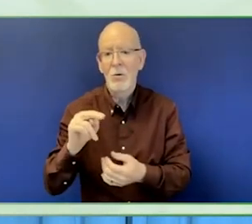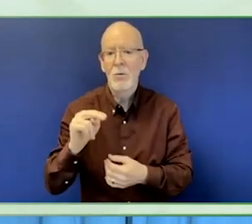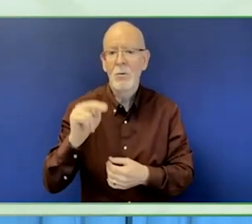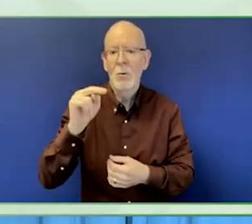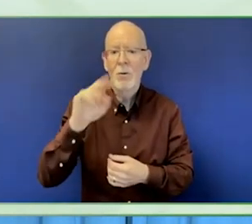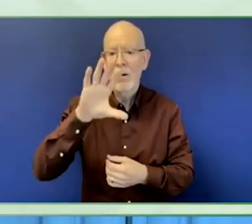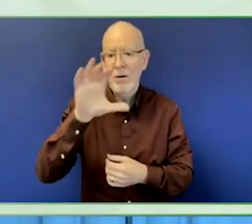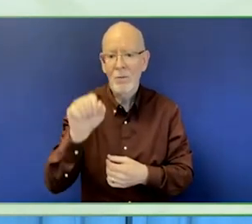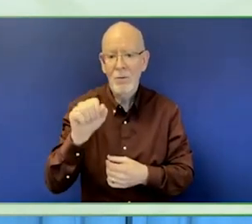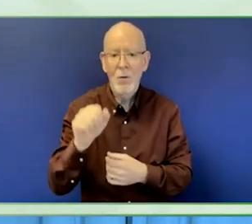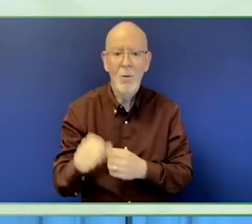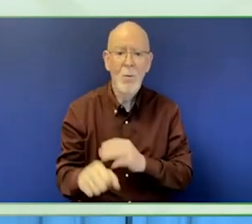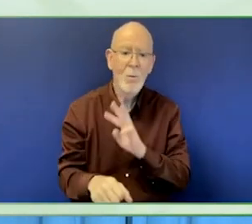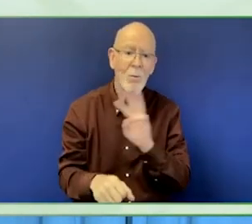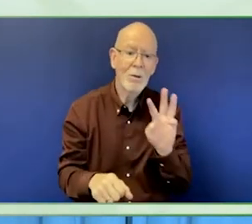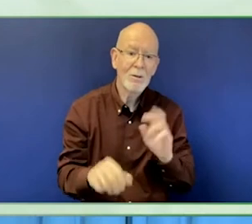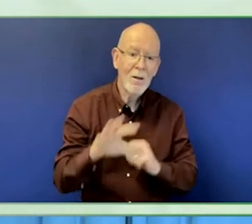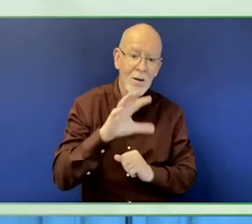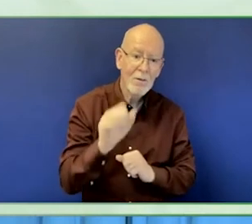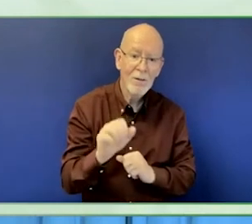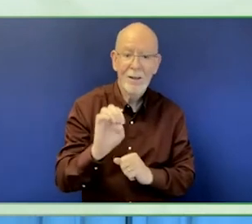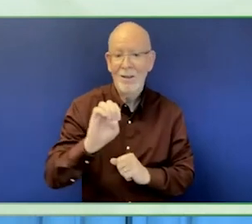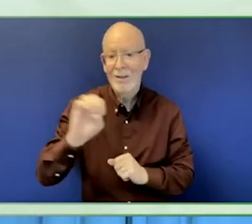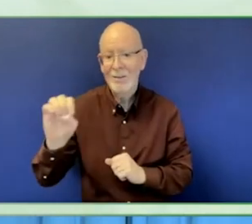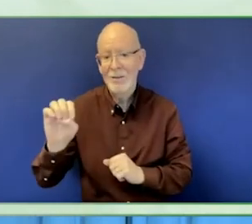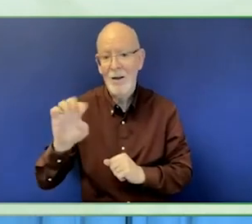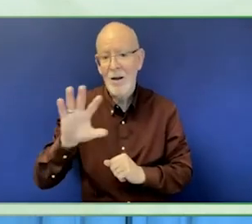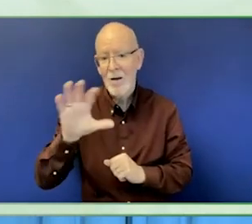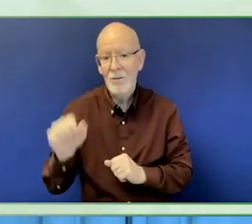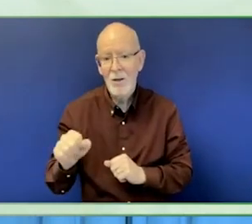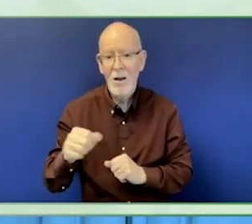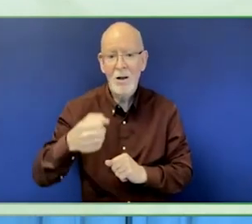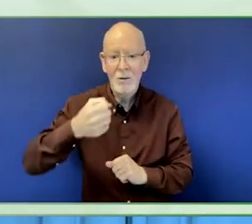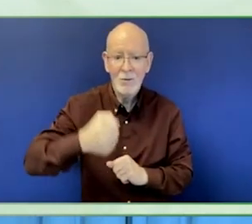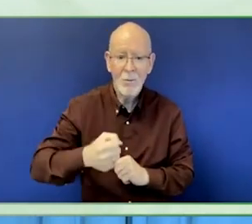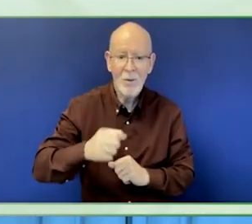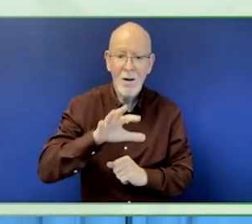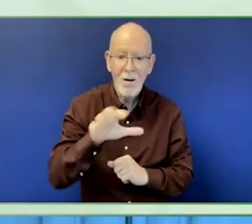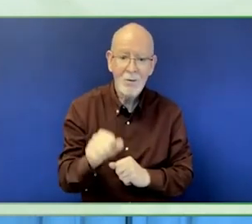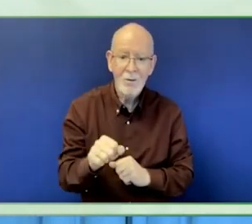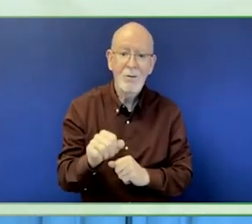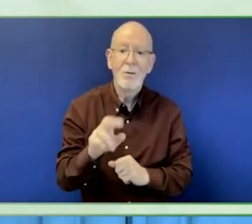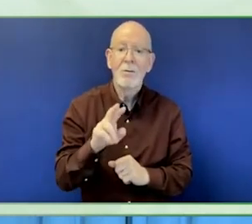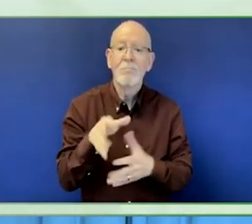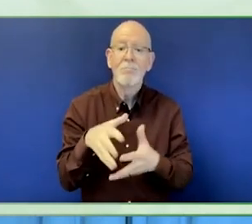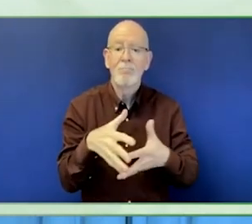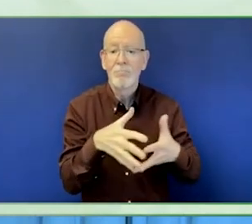Civic space, digital rights, the future of work, and Gender Based Violence.